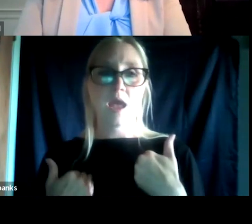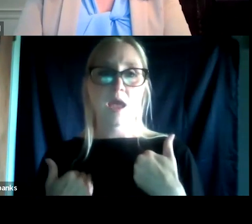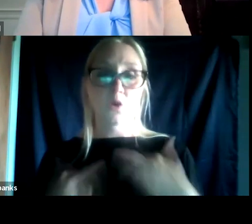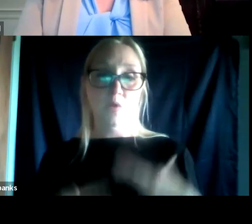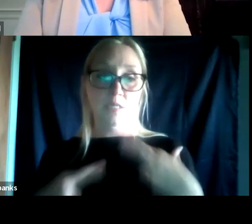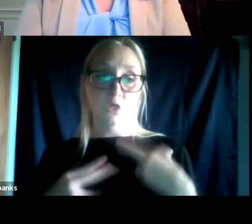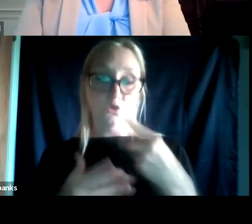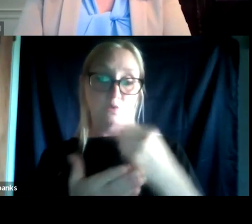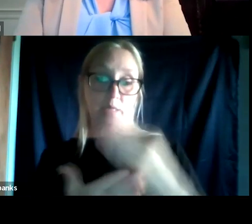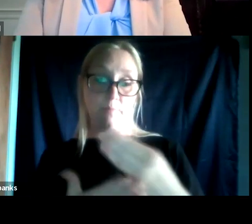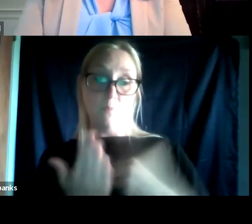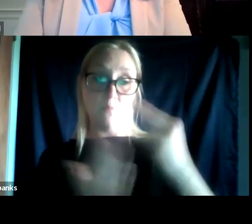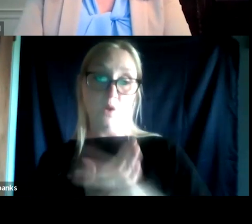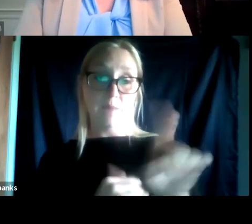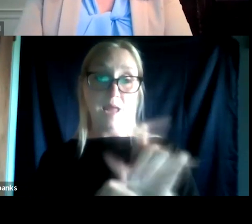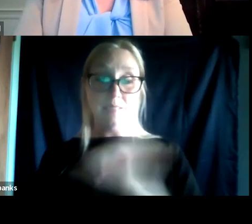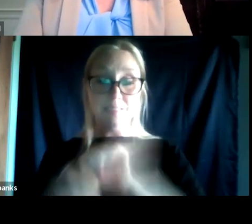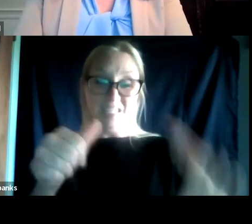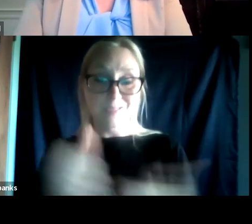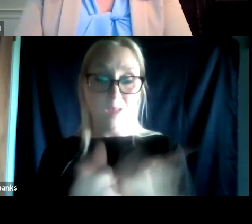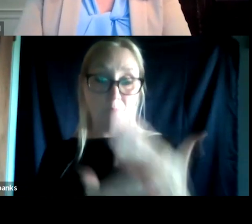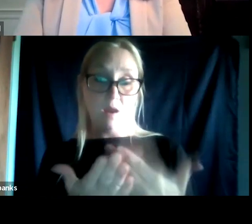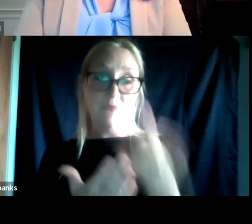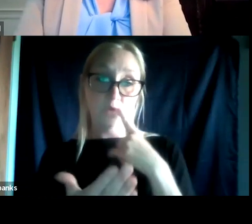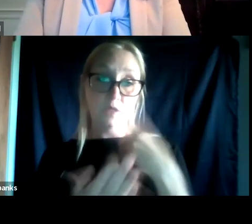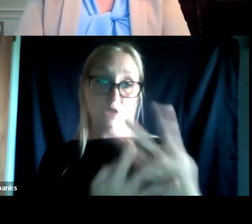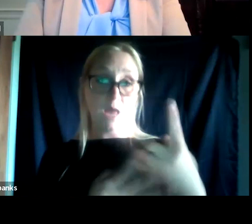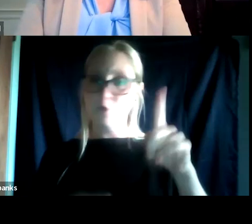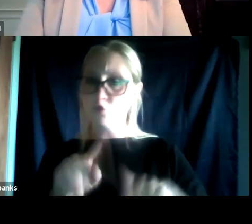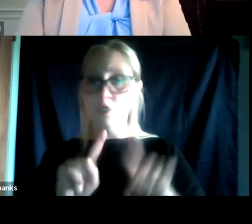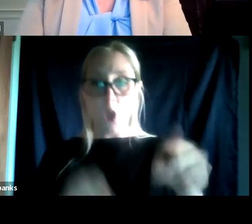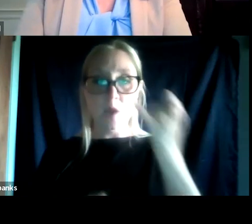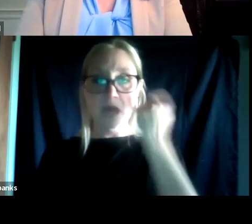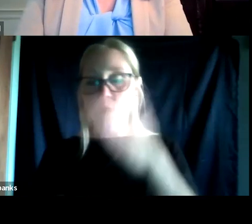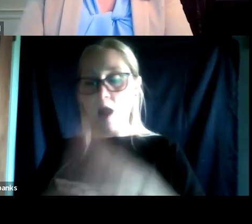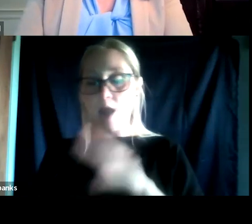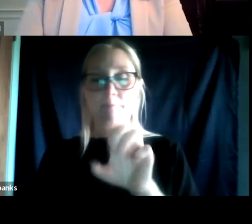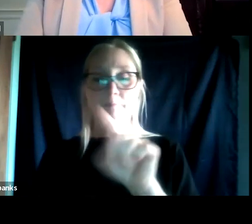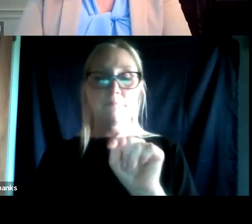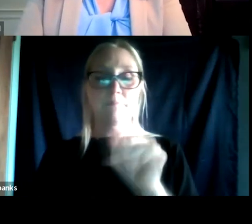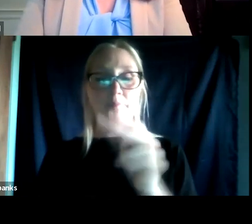kind of as a subsection of the jail, but you couldn't go to that treatment program if you were on methadone. And so here you are saying,